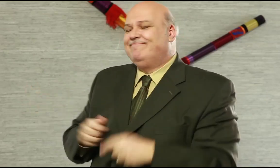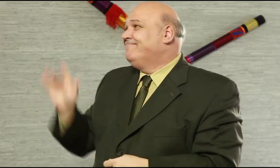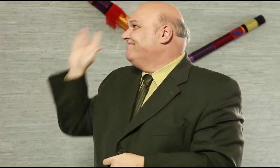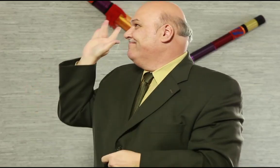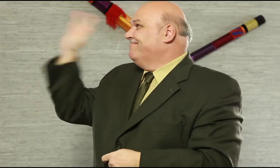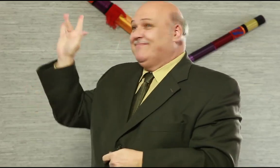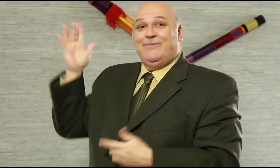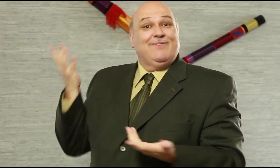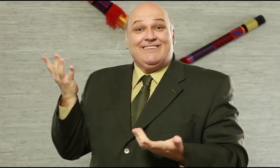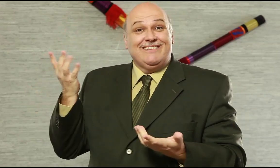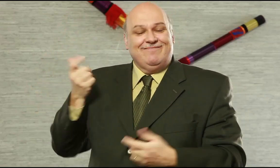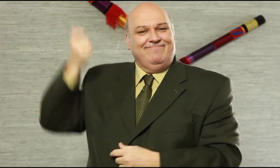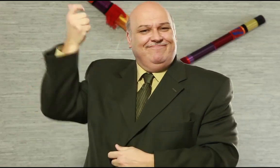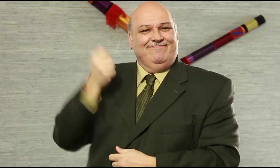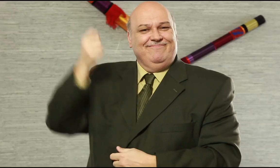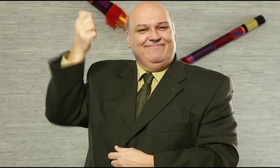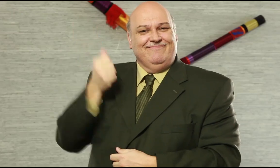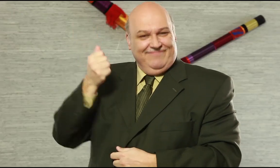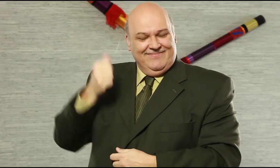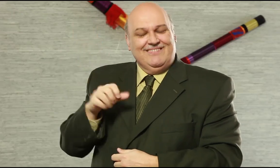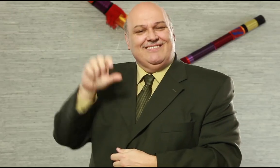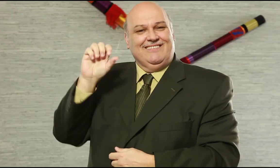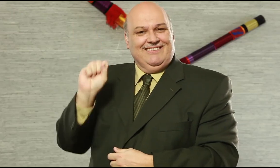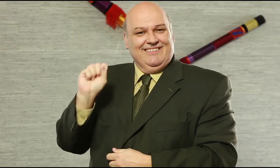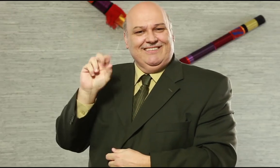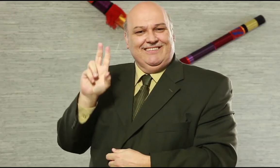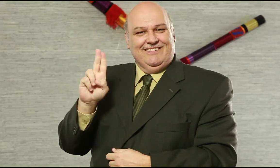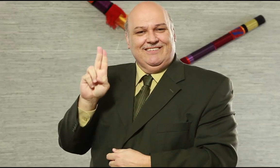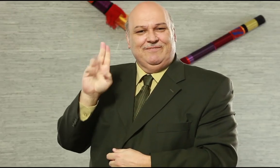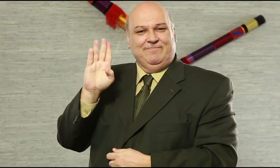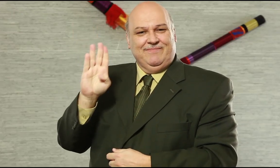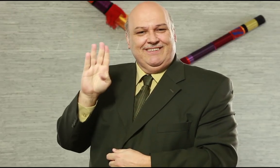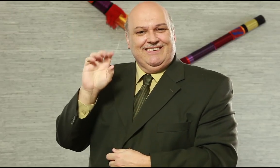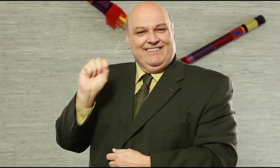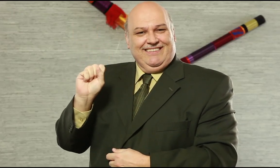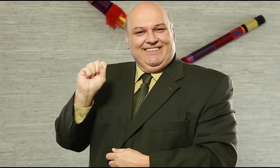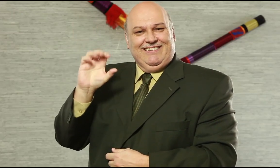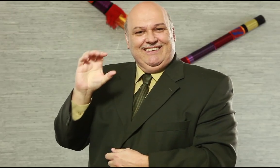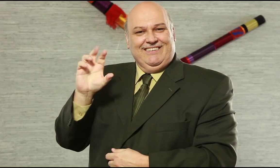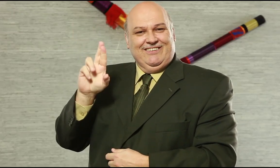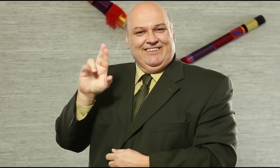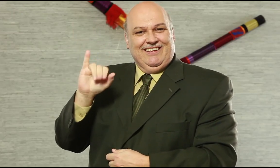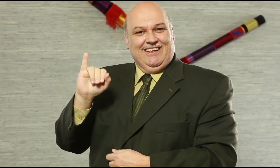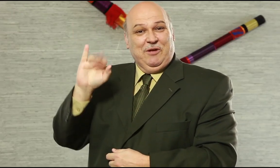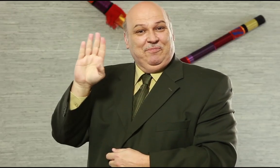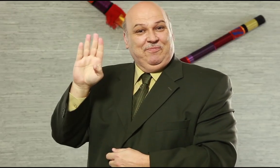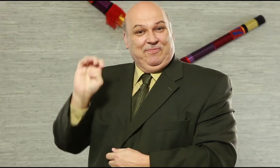won’t want to miss these recipes, on the